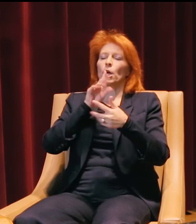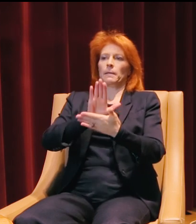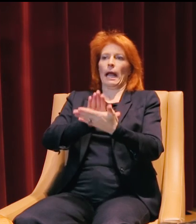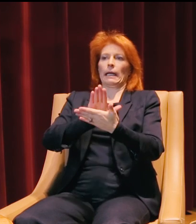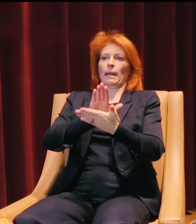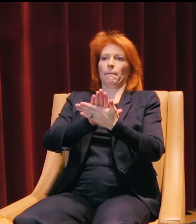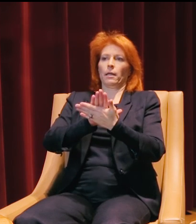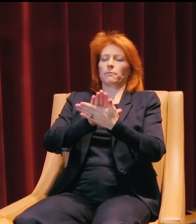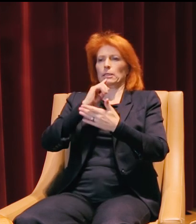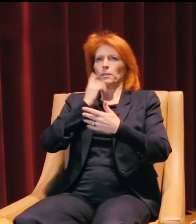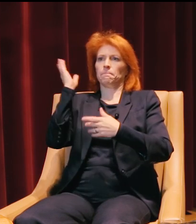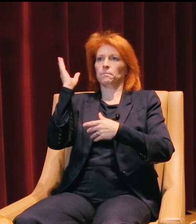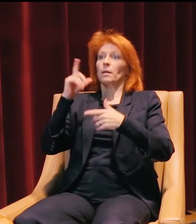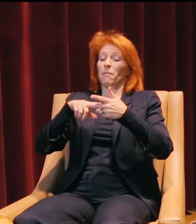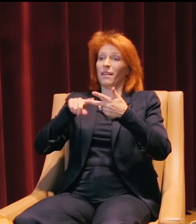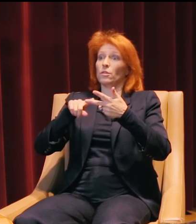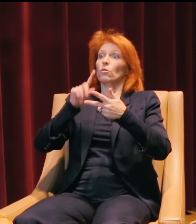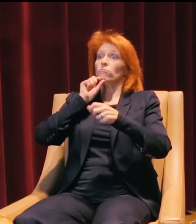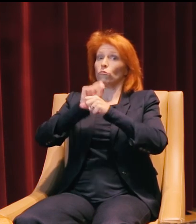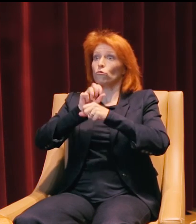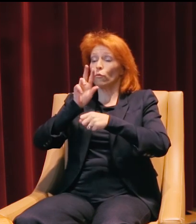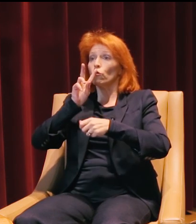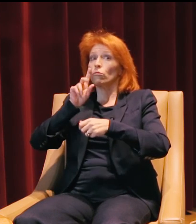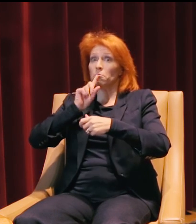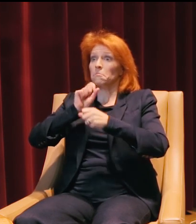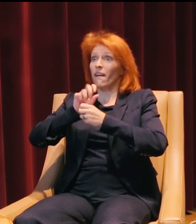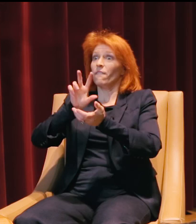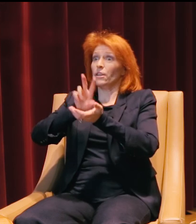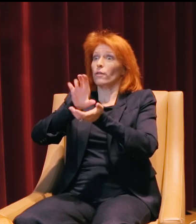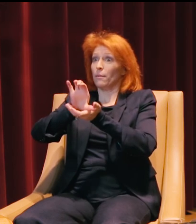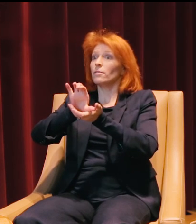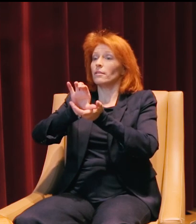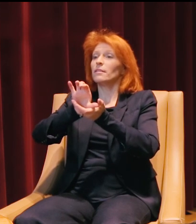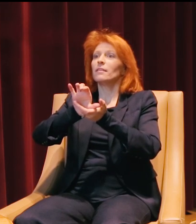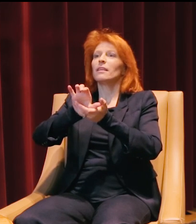the last ones were actual real venture capitalists. So all their feedback was enormously positive